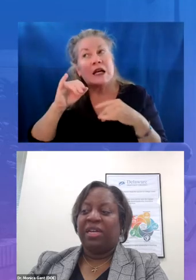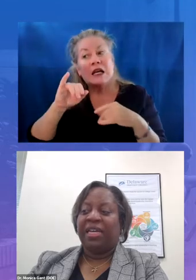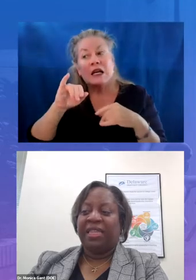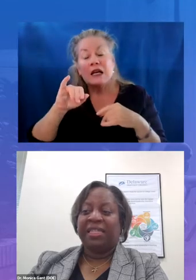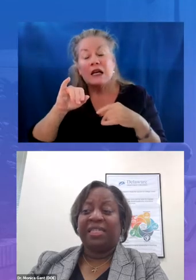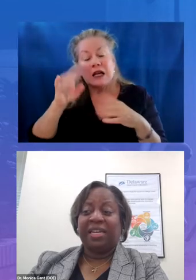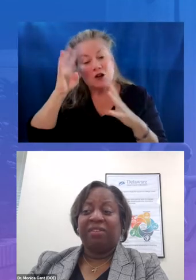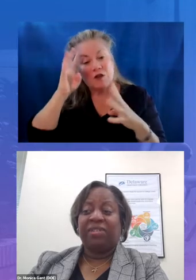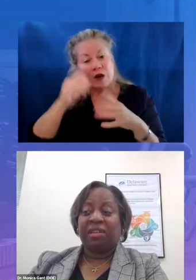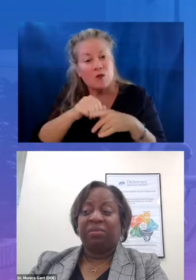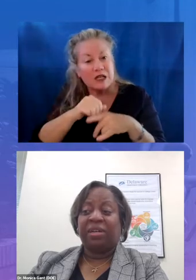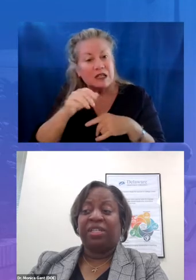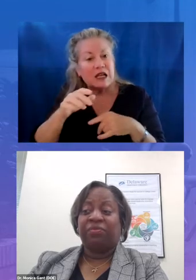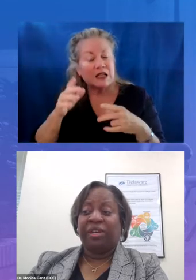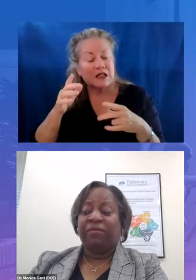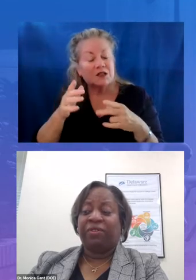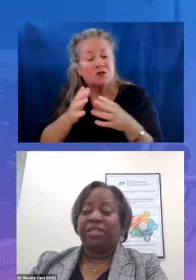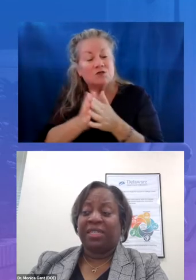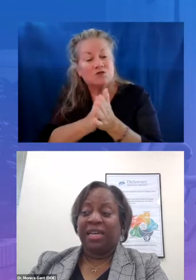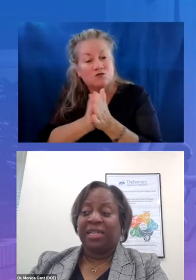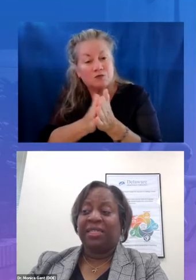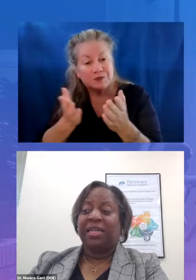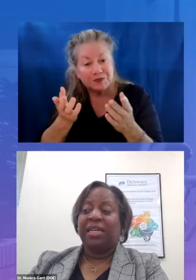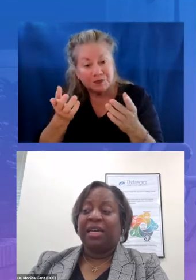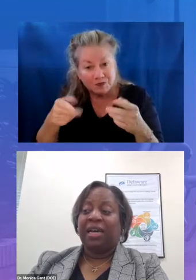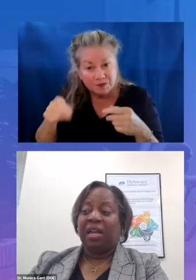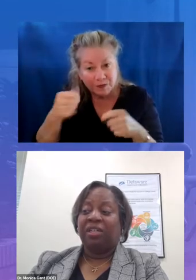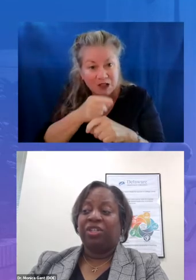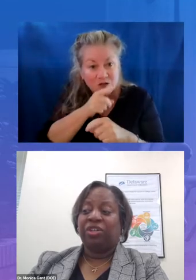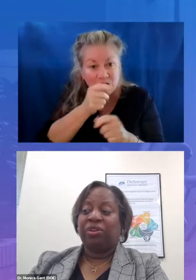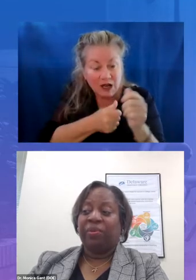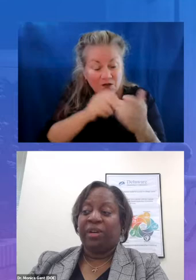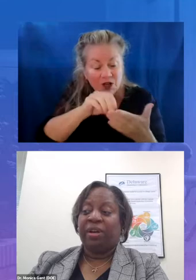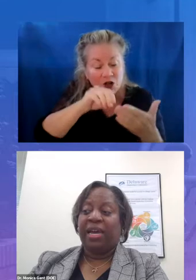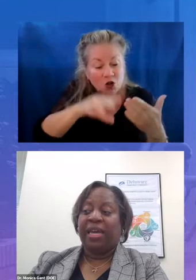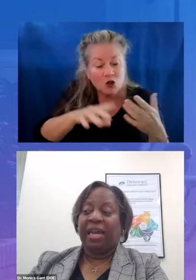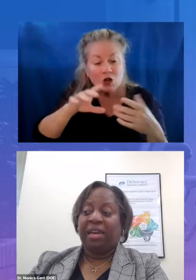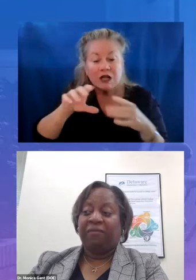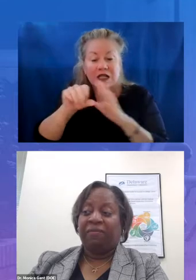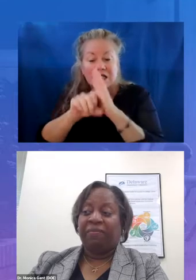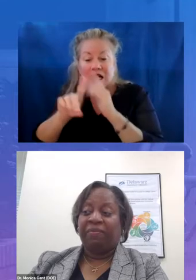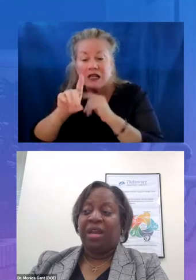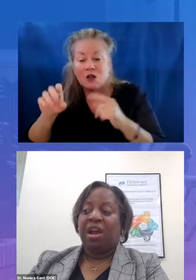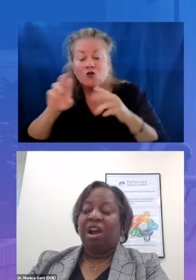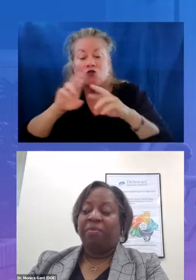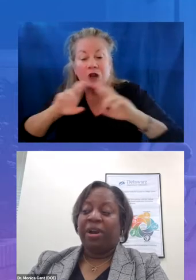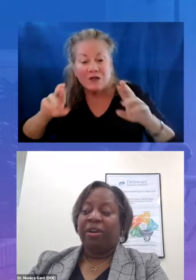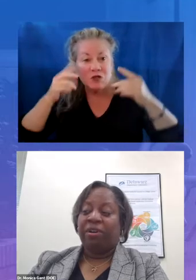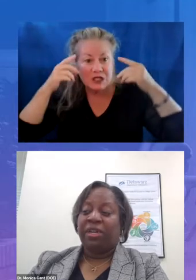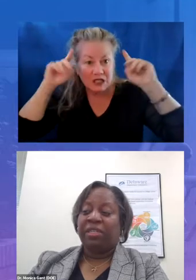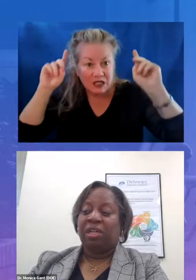in the state of delaware is ready for success in college career and life our priorities are to